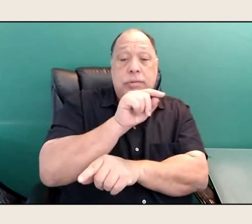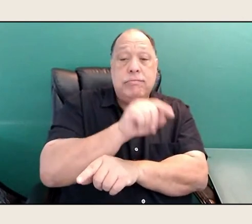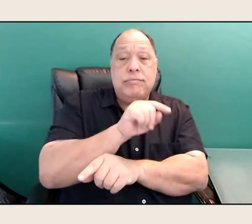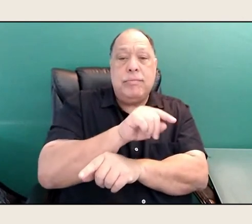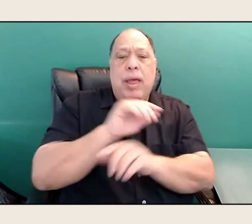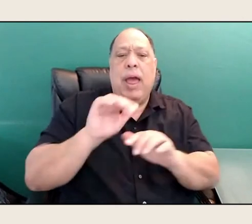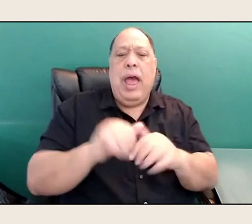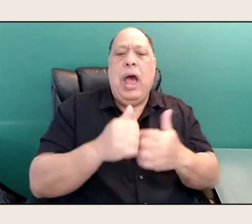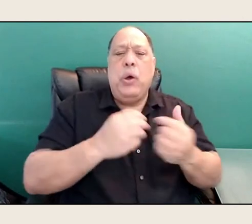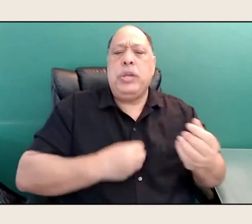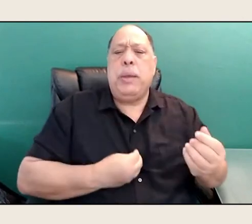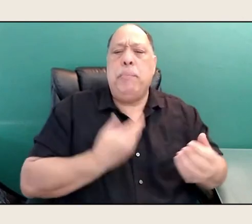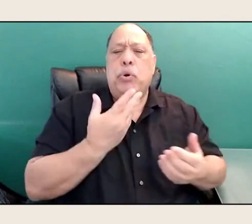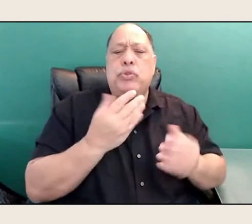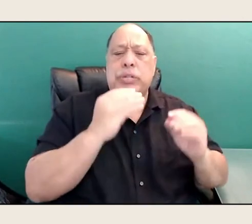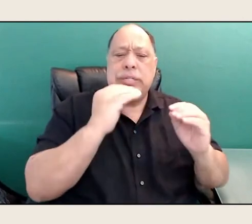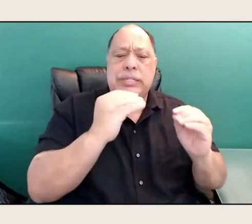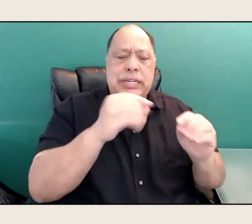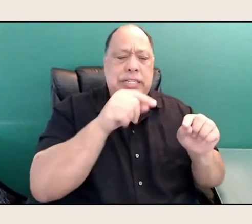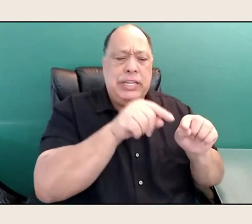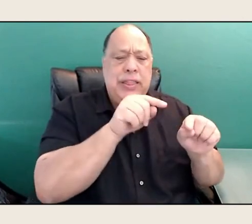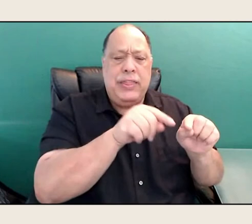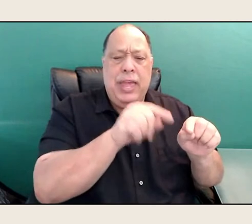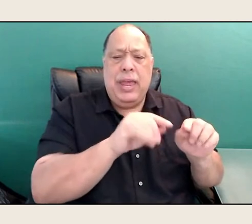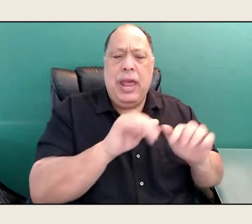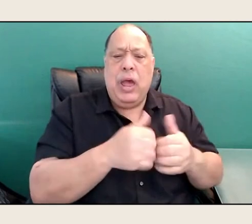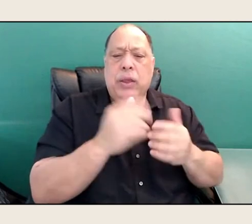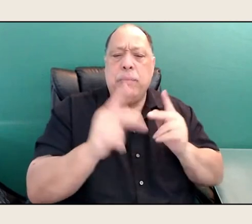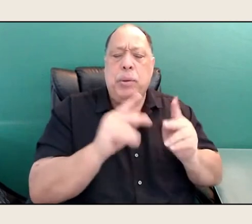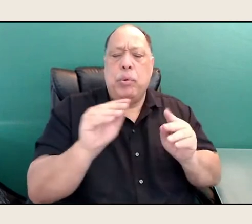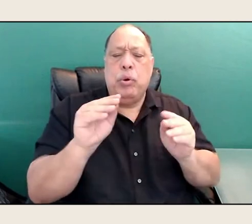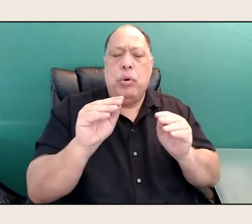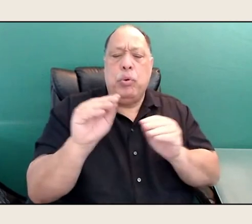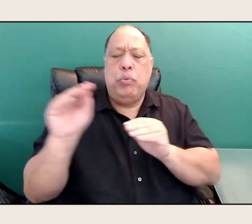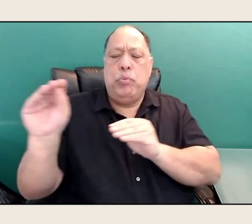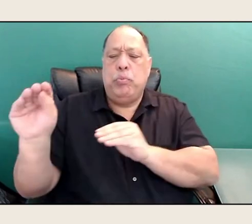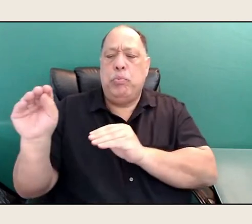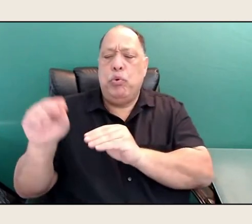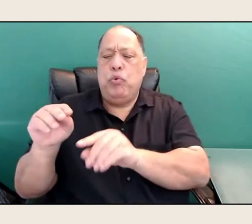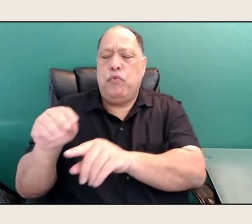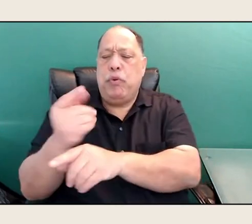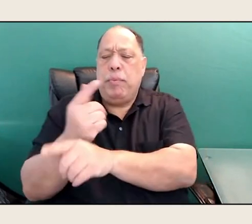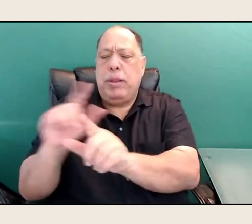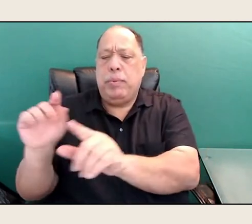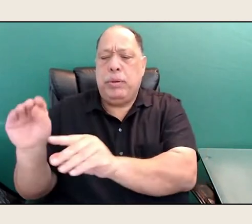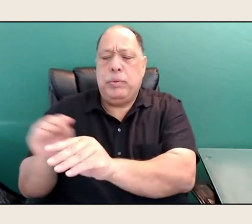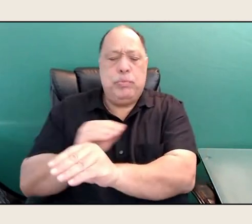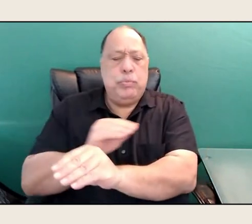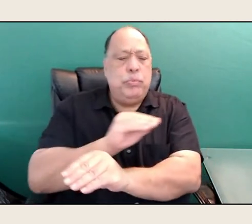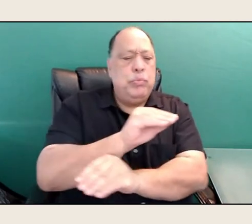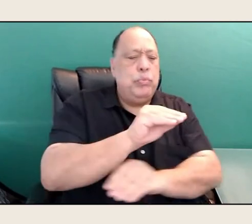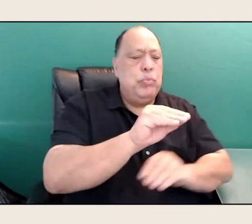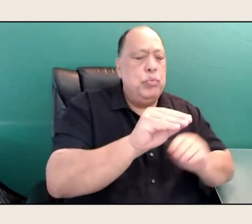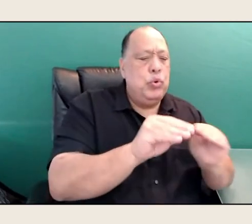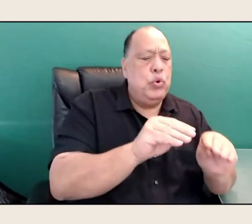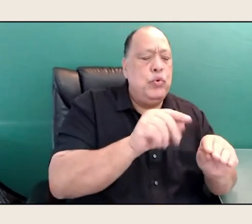or help people move toward that. Well, I think poetry is innately does that.